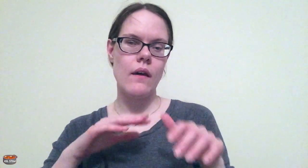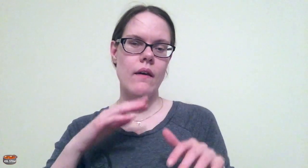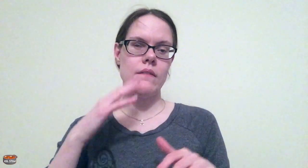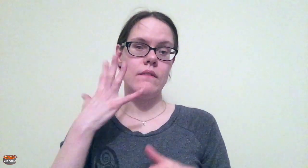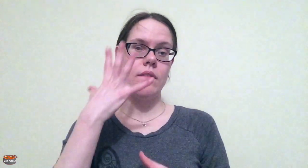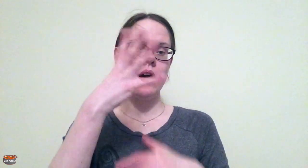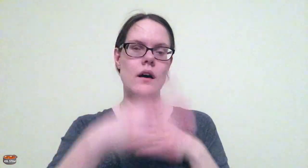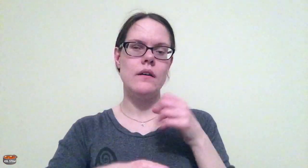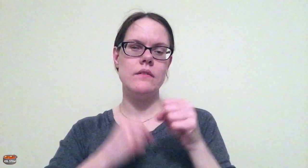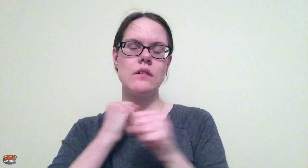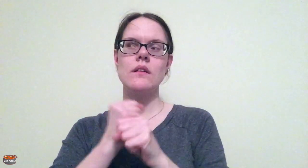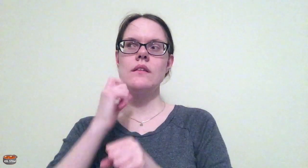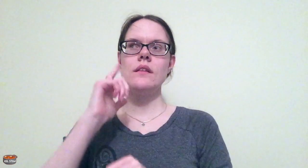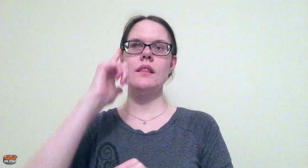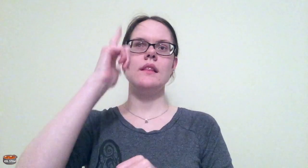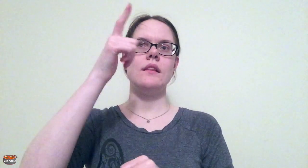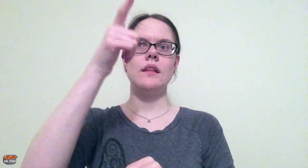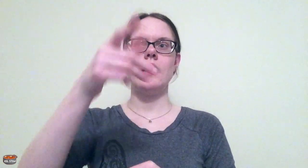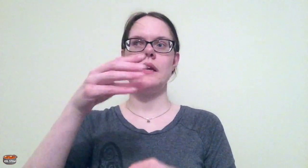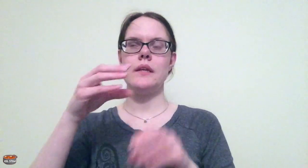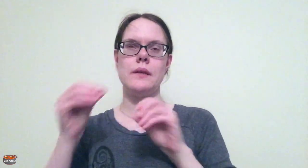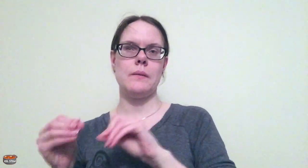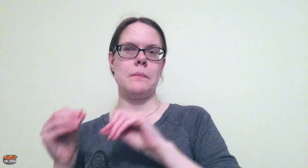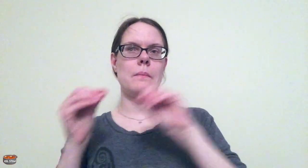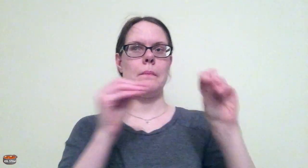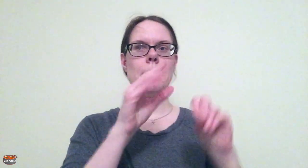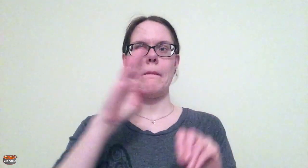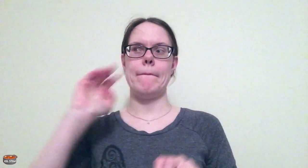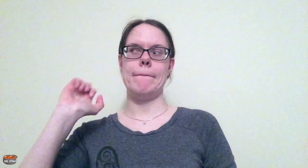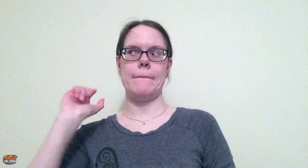Then after 5 years,